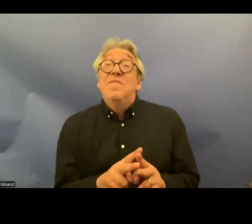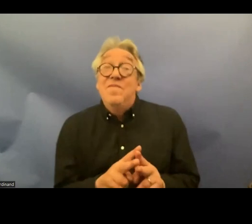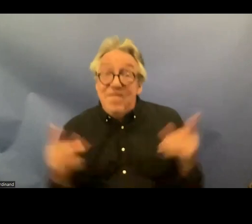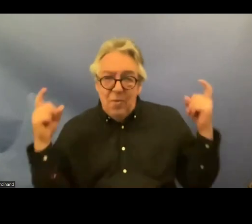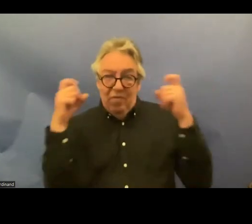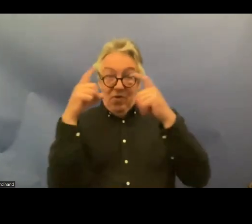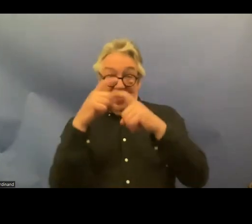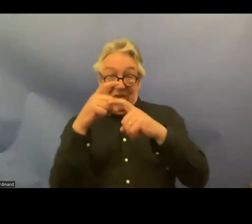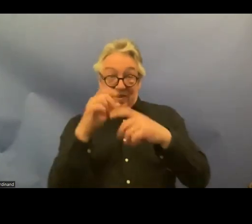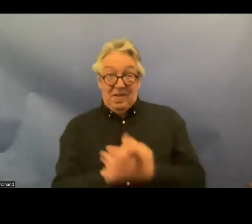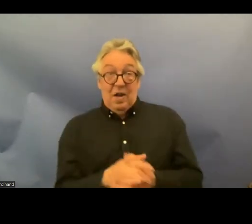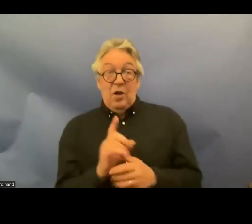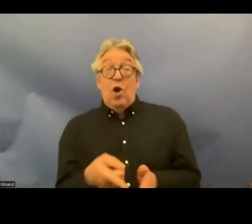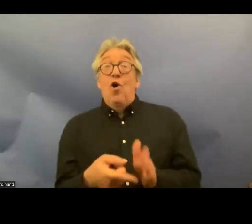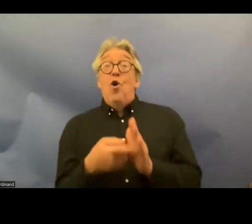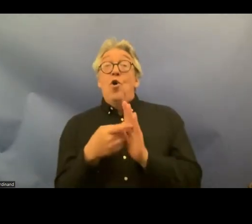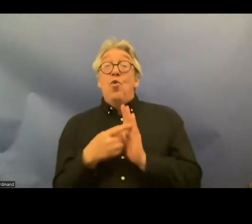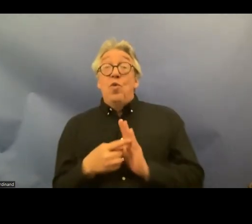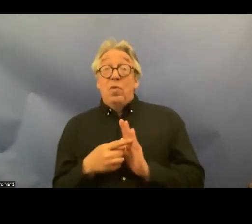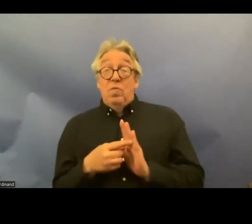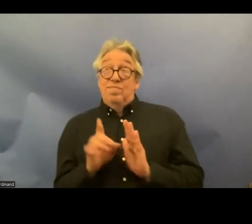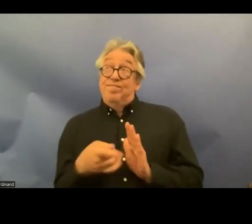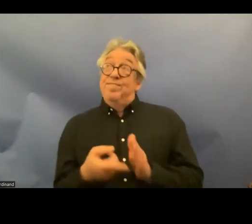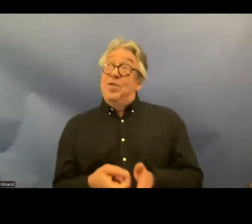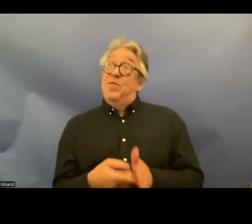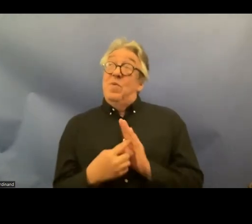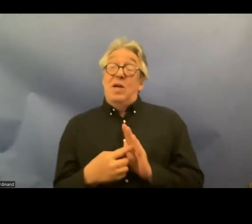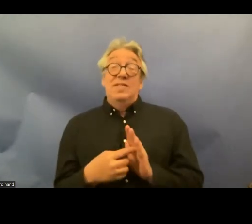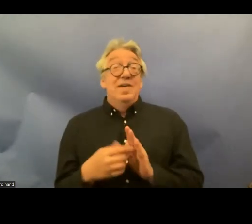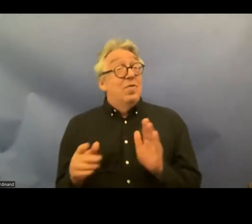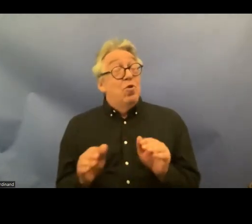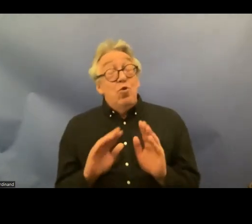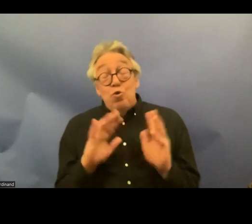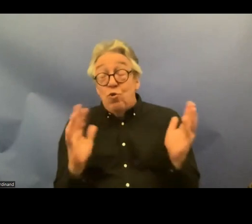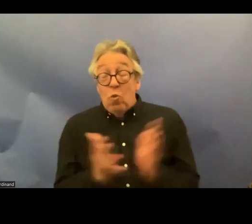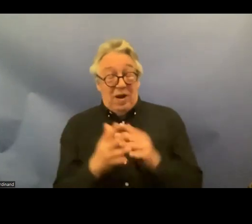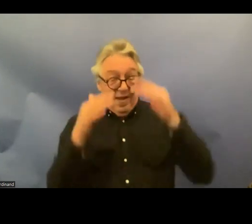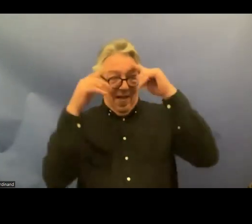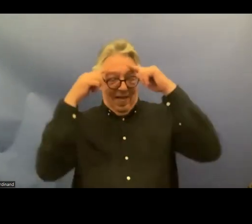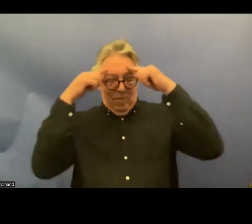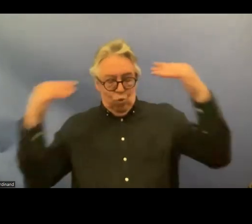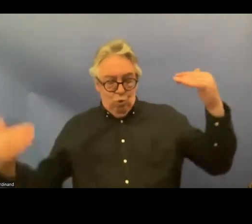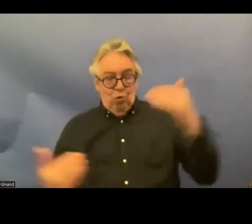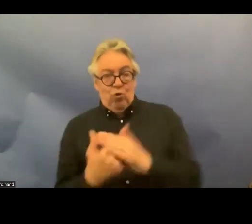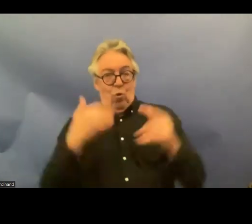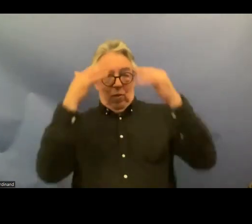requires fundamental shifts in how we approach legal uh issues and legal